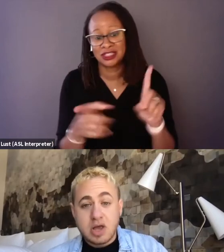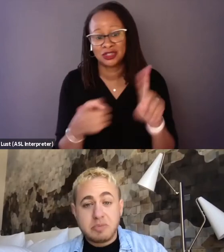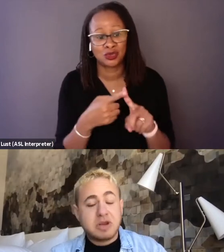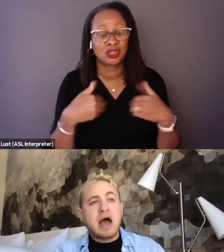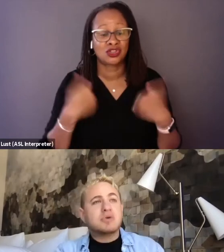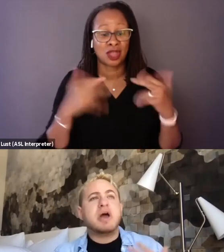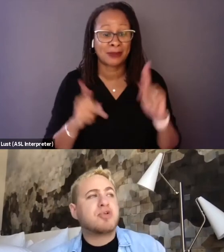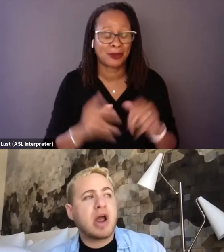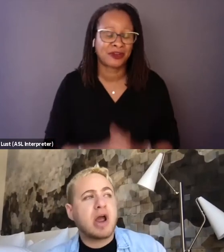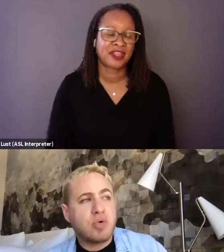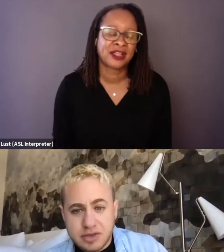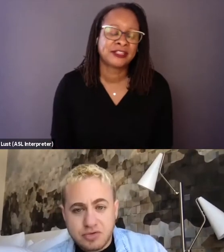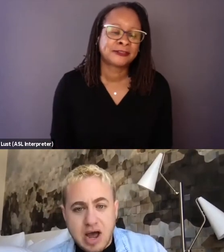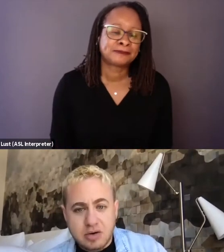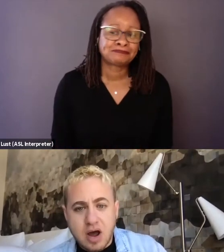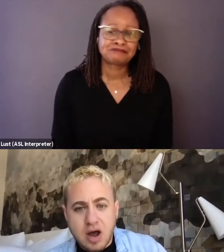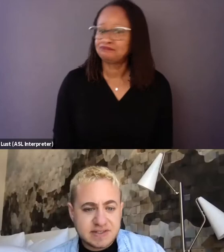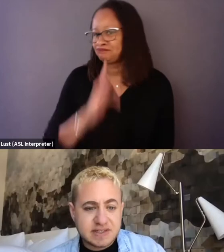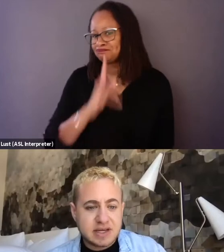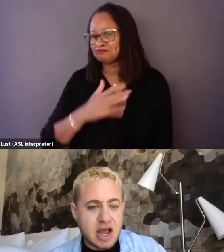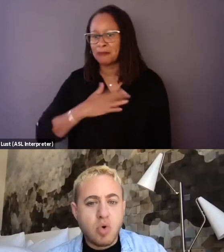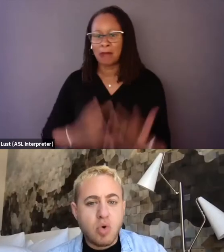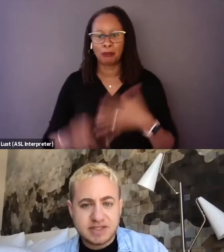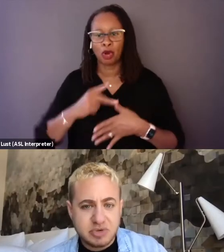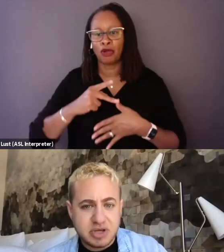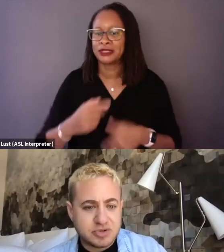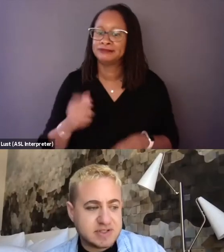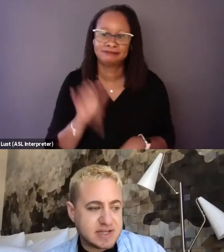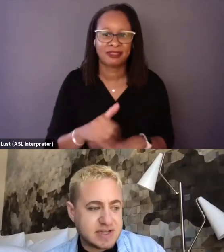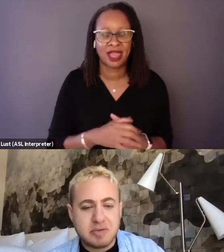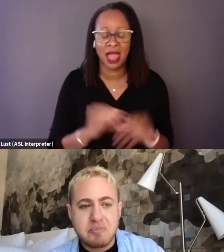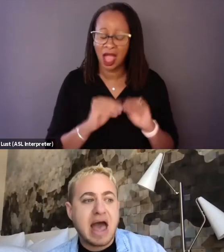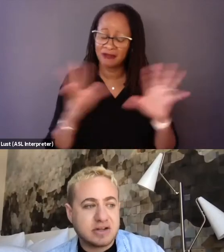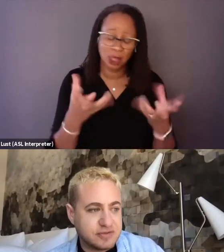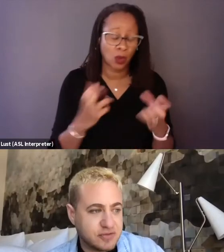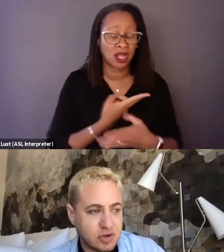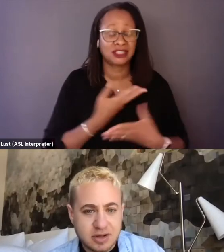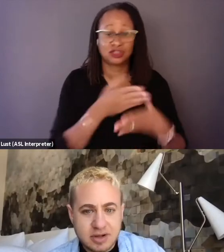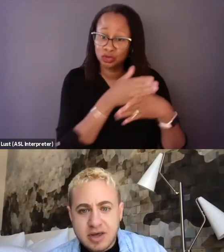Well, I mean, that was my priority throughout. Obviously I want us to be able to tell an impactful